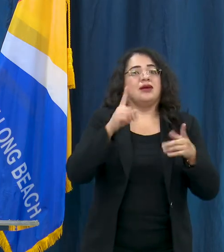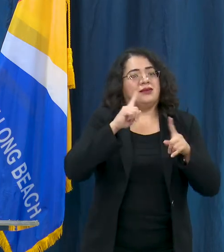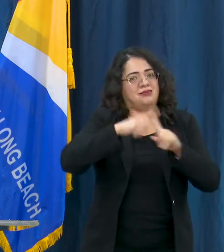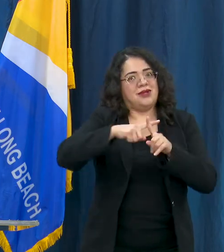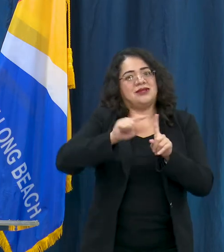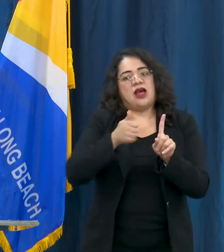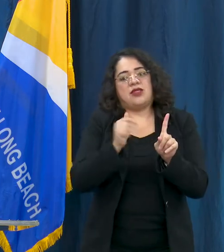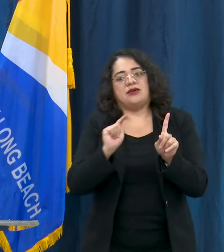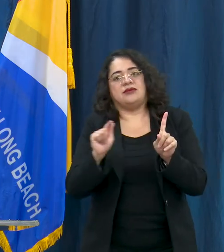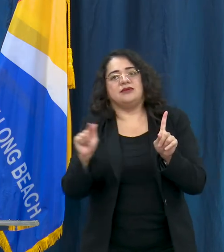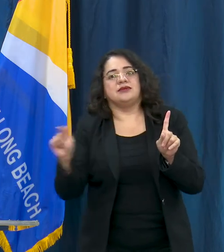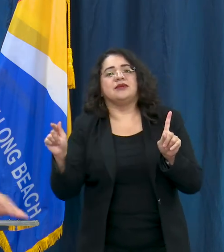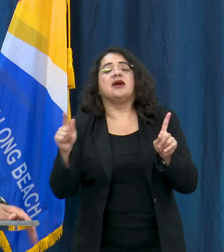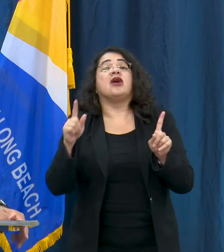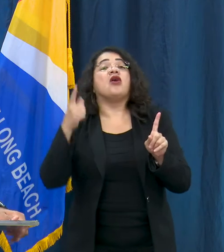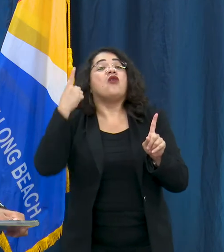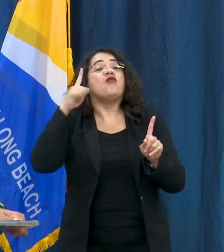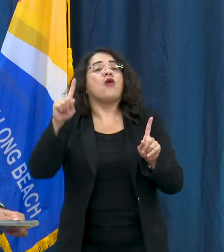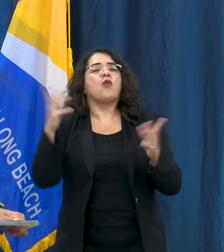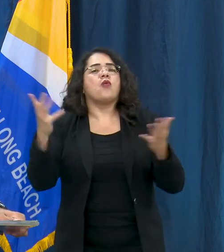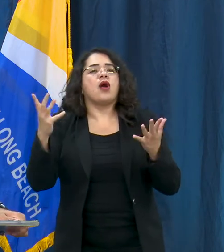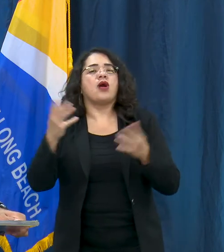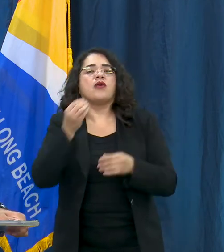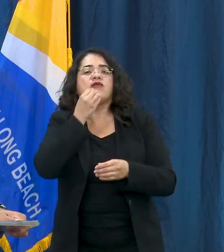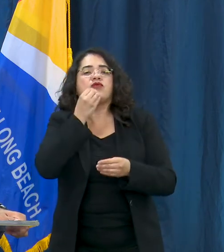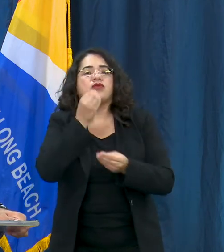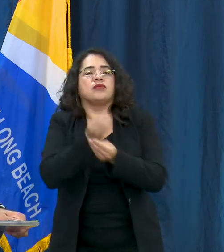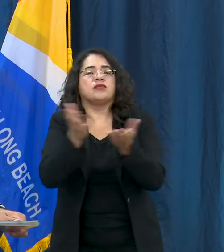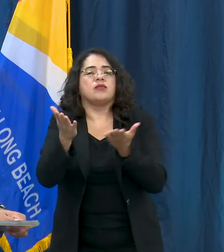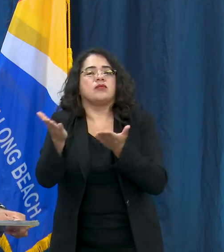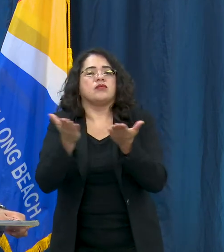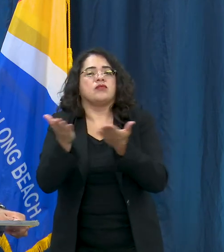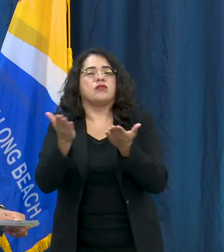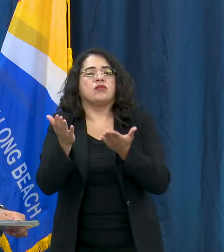This is a free food program so that kids can get nutritious meals